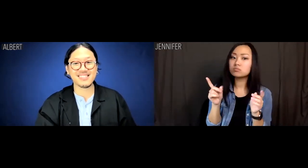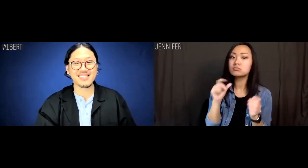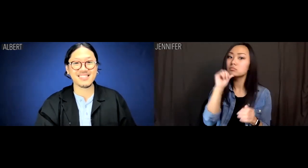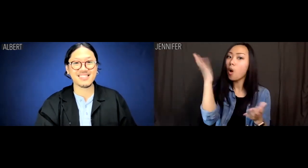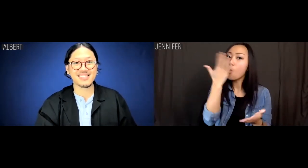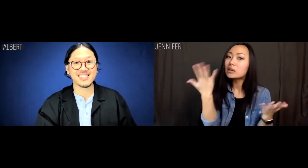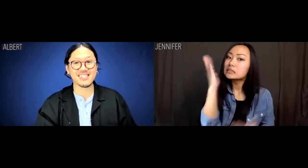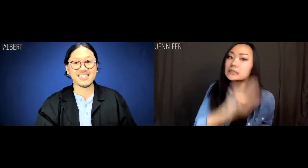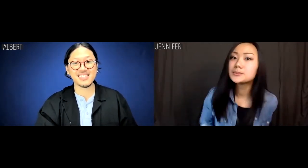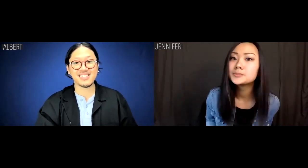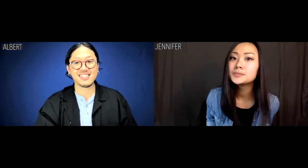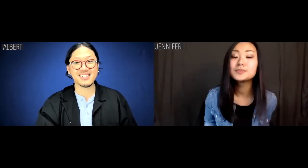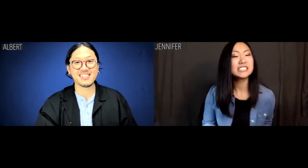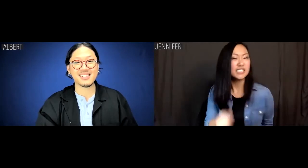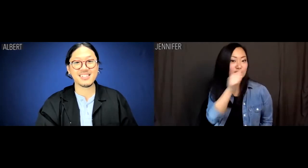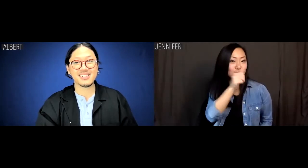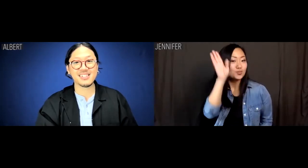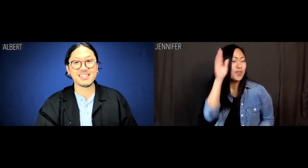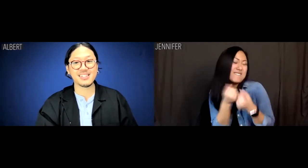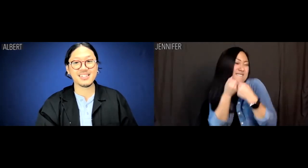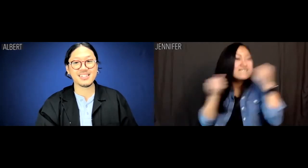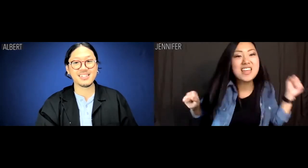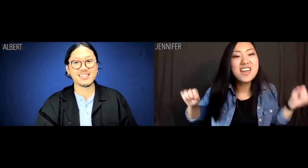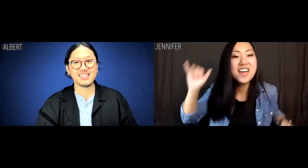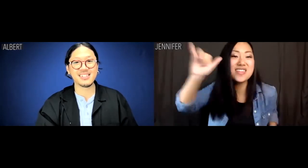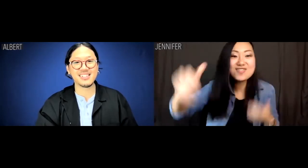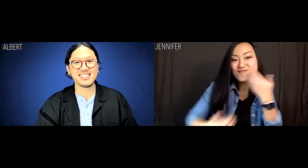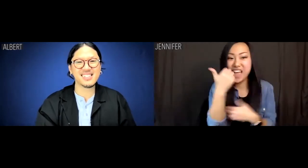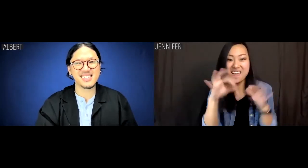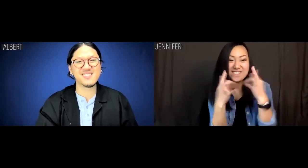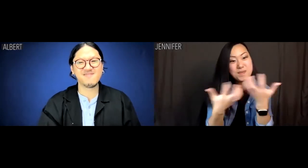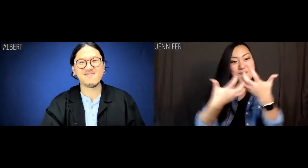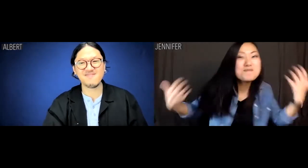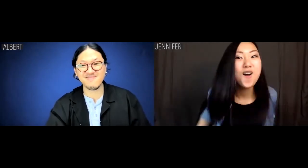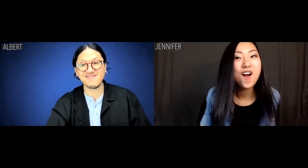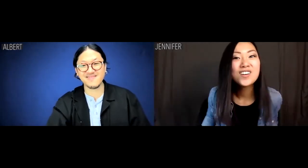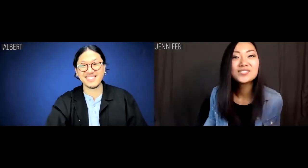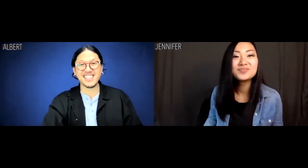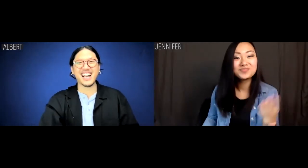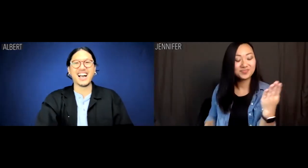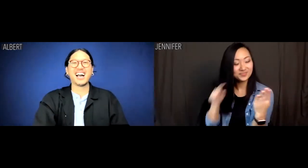but not all is as it seems. Secrets will be revealed that threaten to tear the family apart.